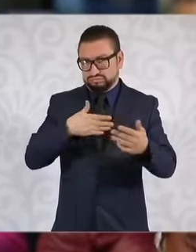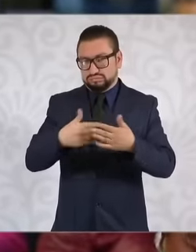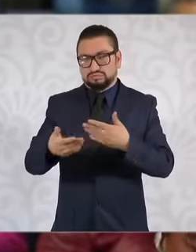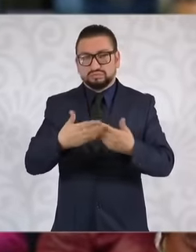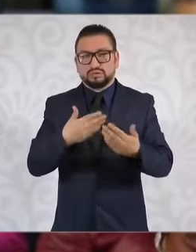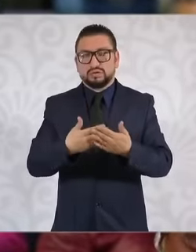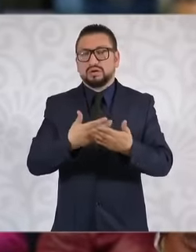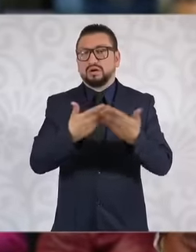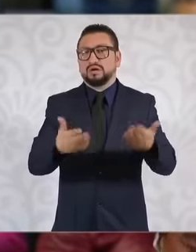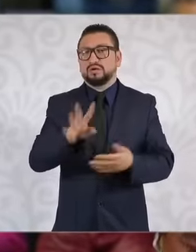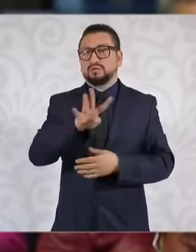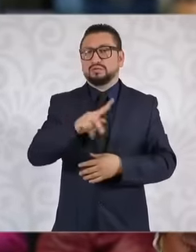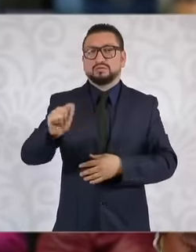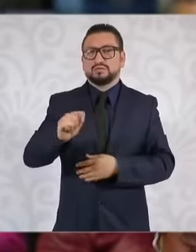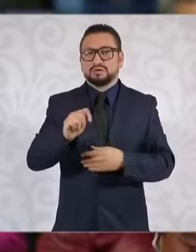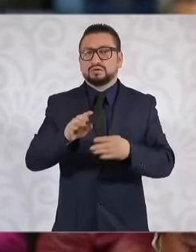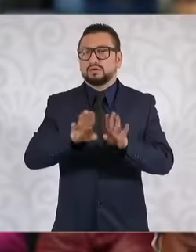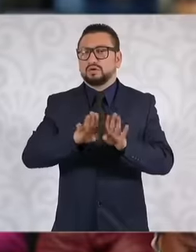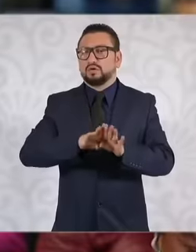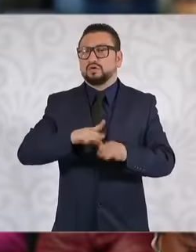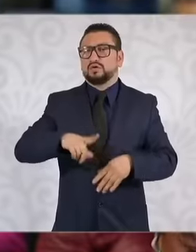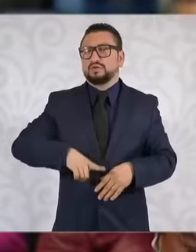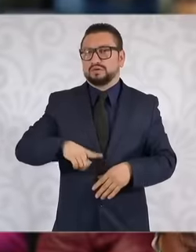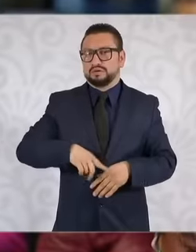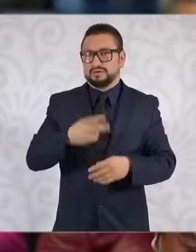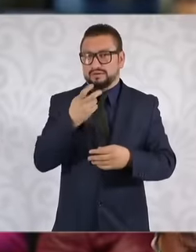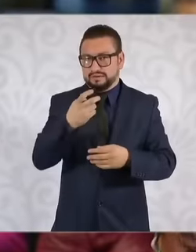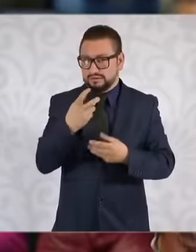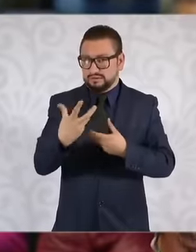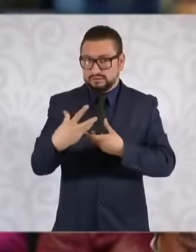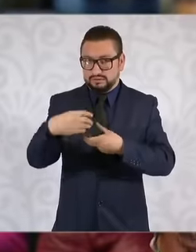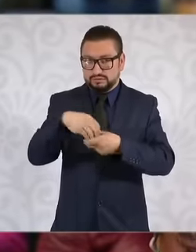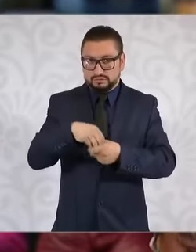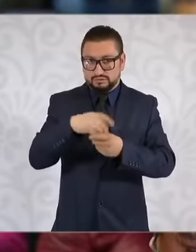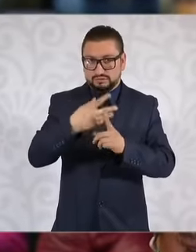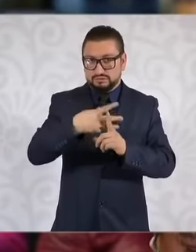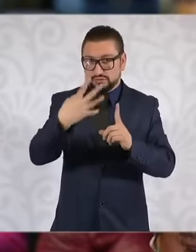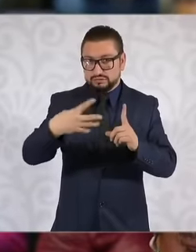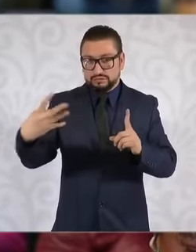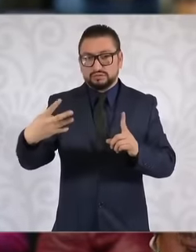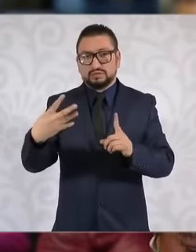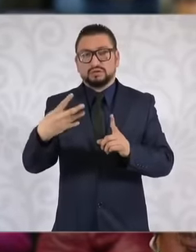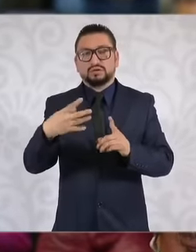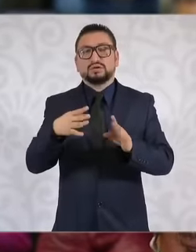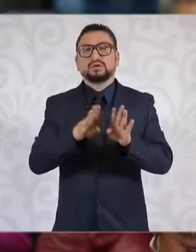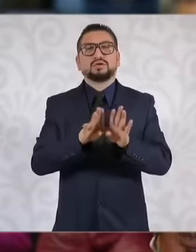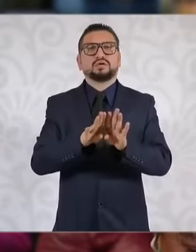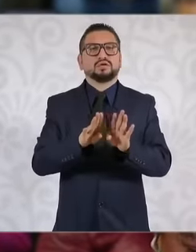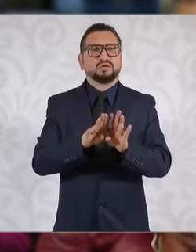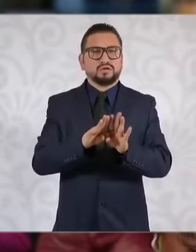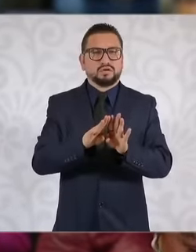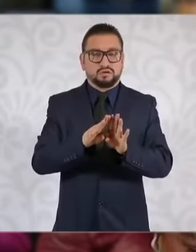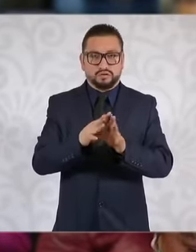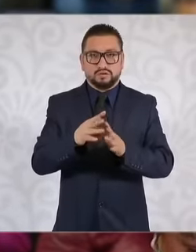4t and its government regarding the inclusion of lgbt and q+ communities in the construction